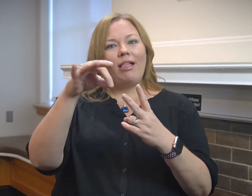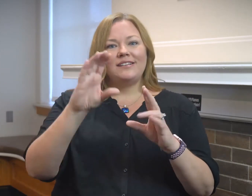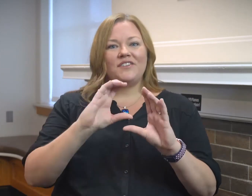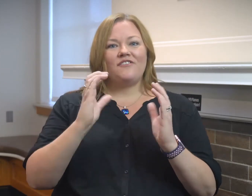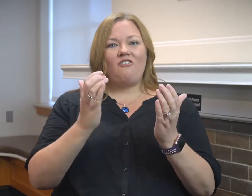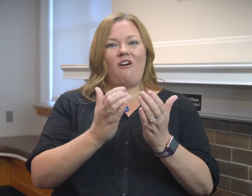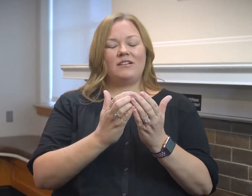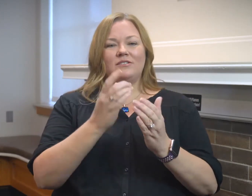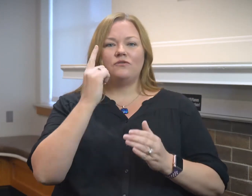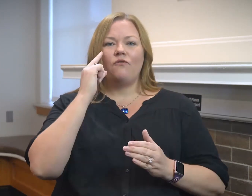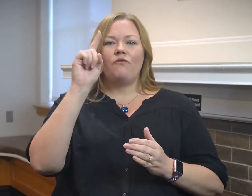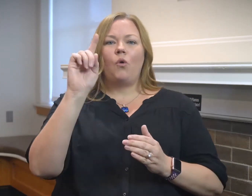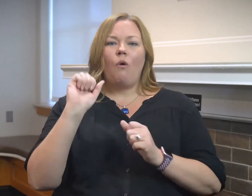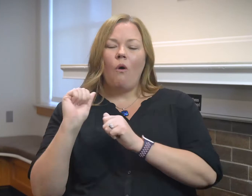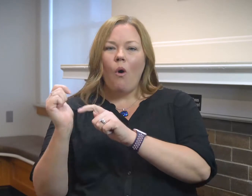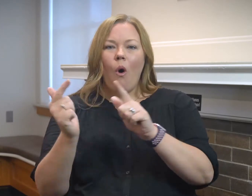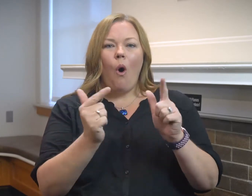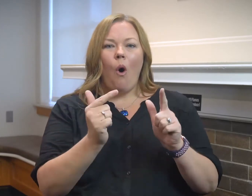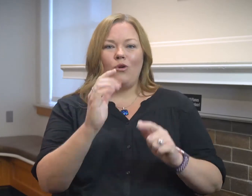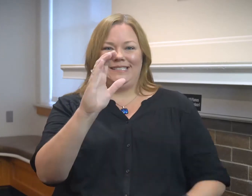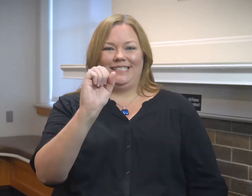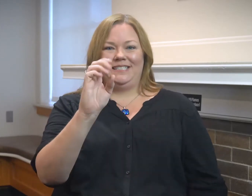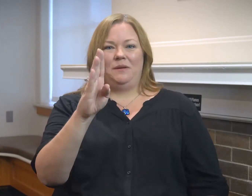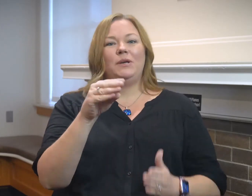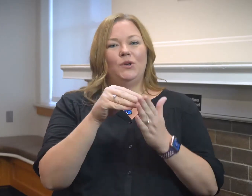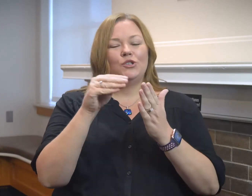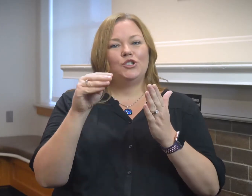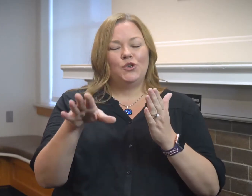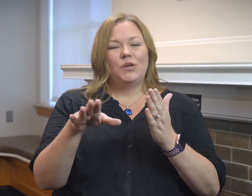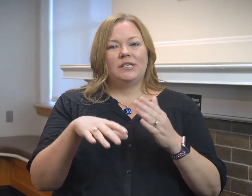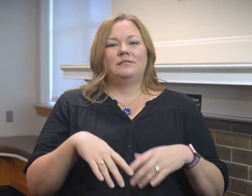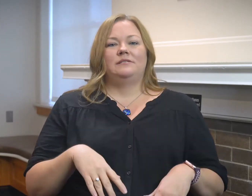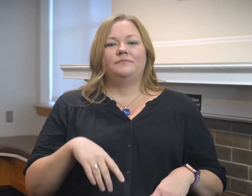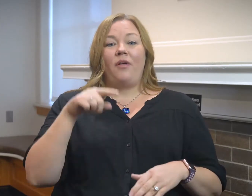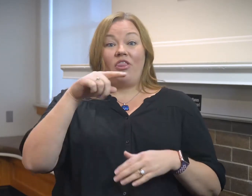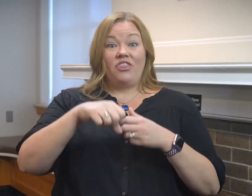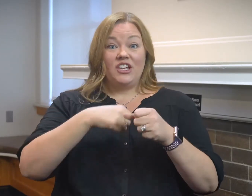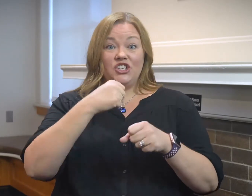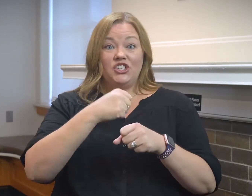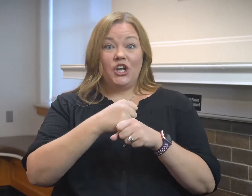E.C. offers a variety of electives for all CSDB students.